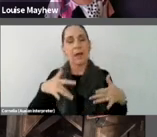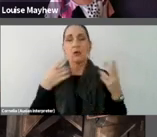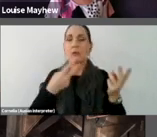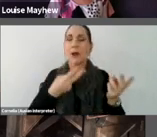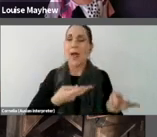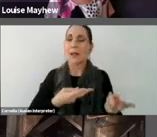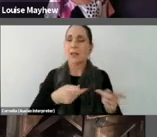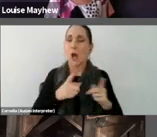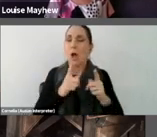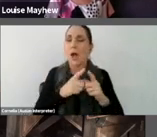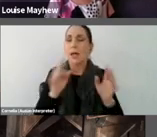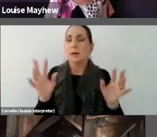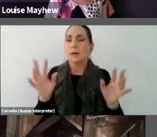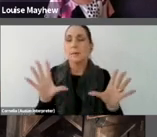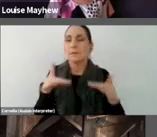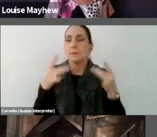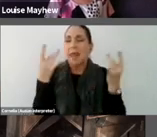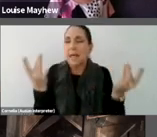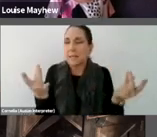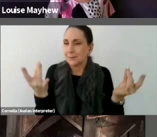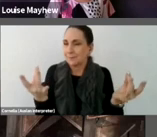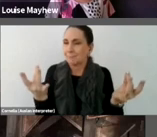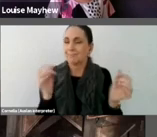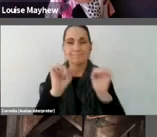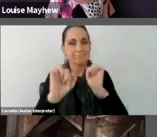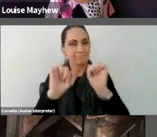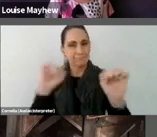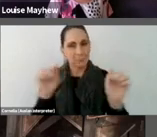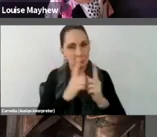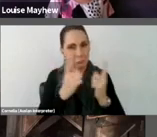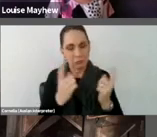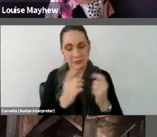In Abramovich's you are not allowed to